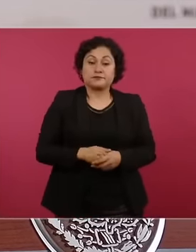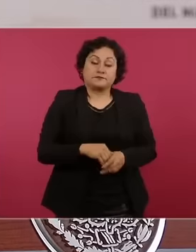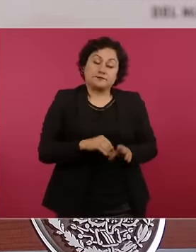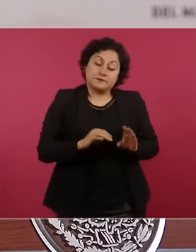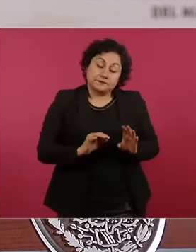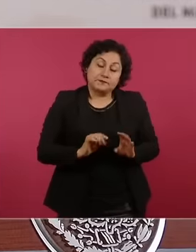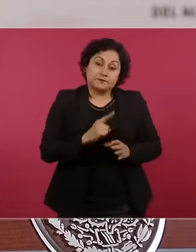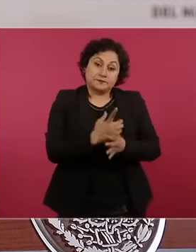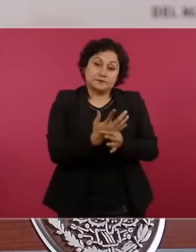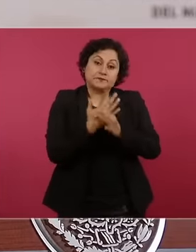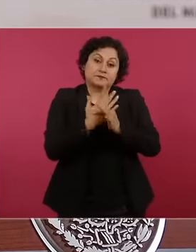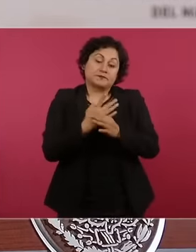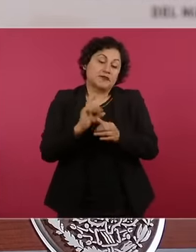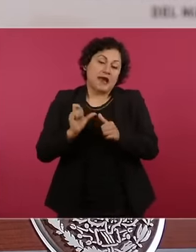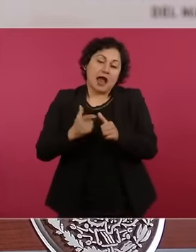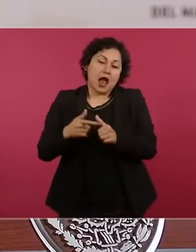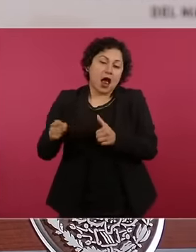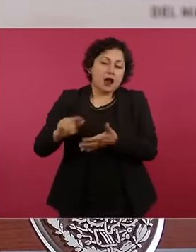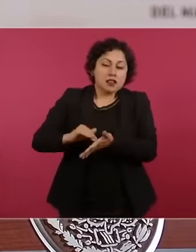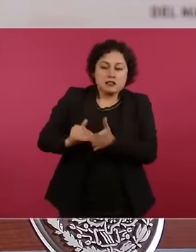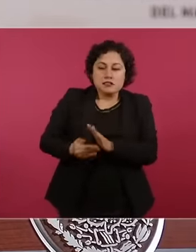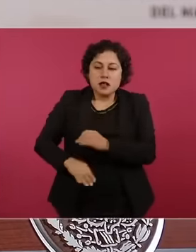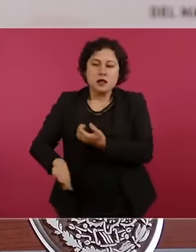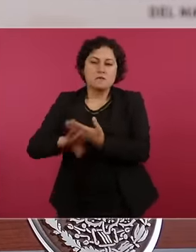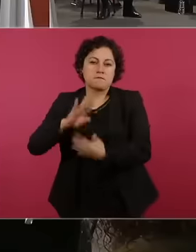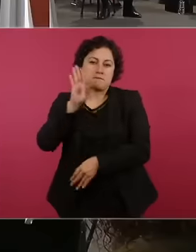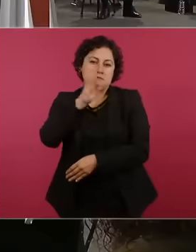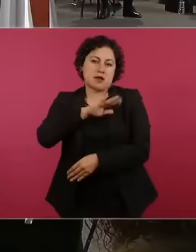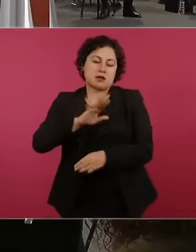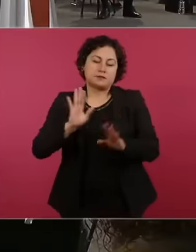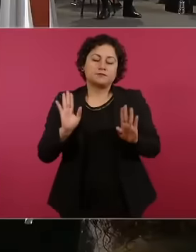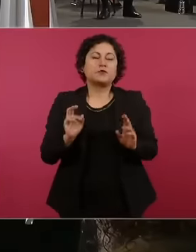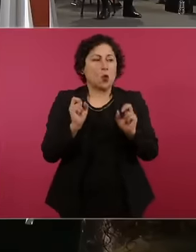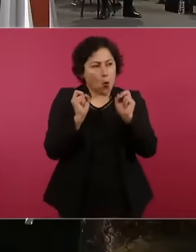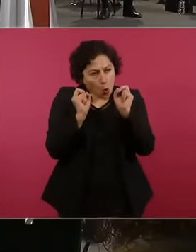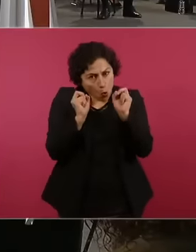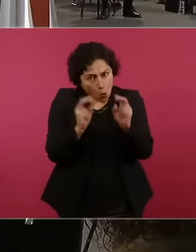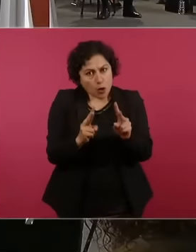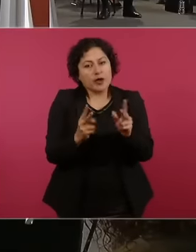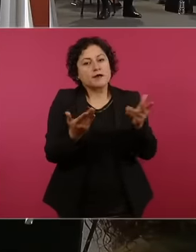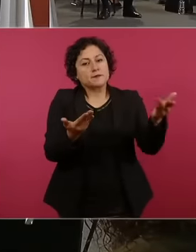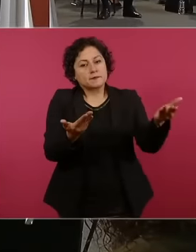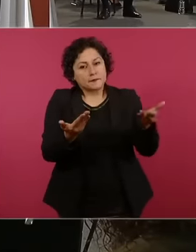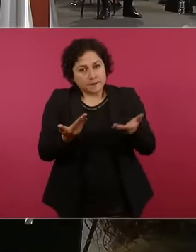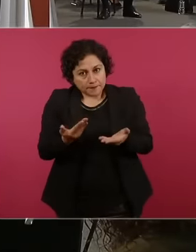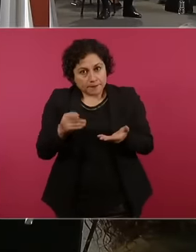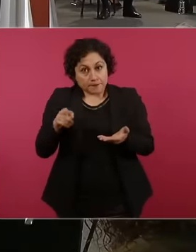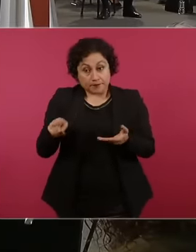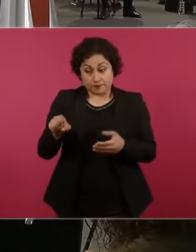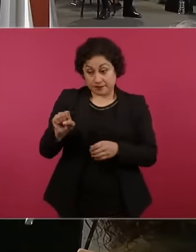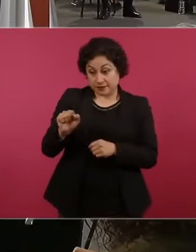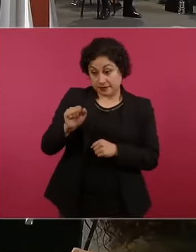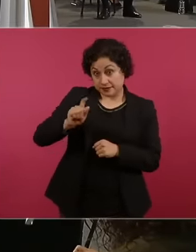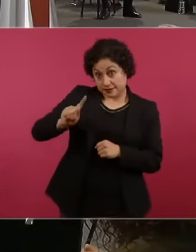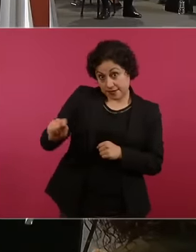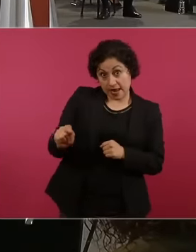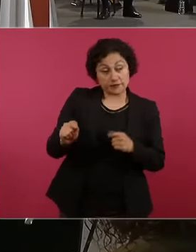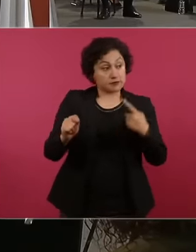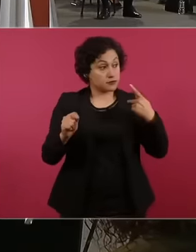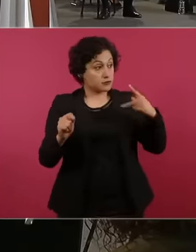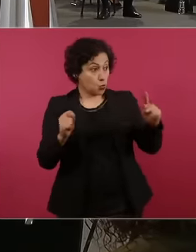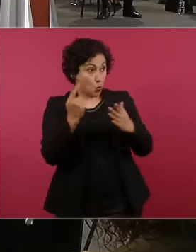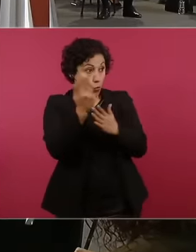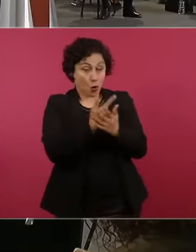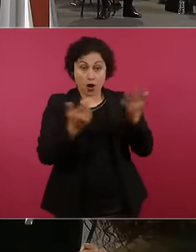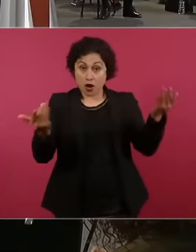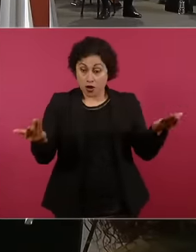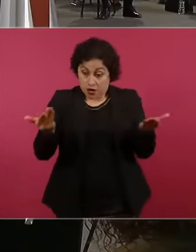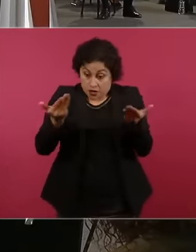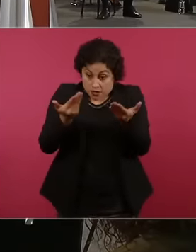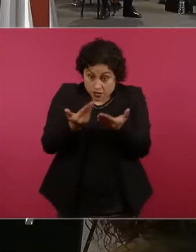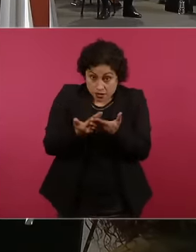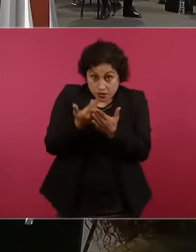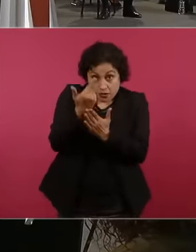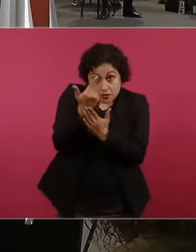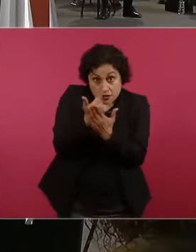harm the result of that SAT review, it is because in fact the